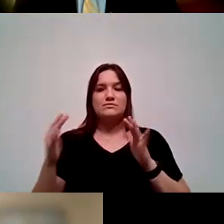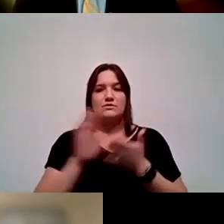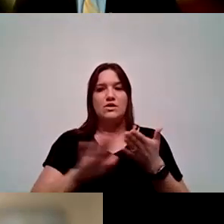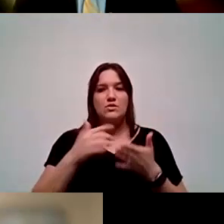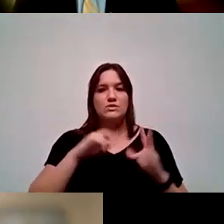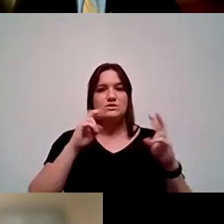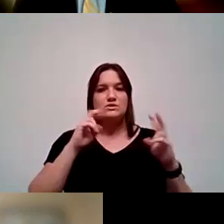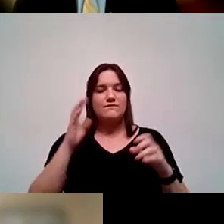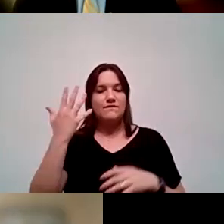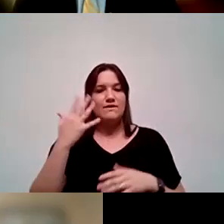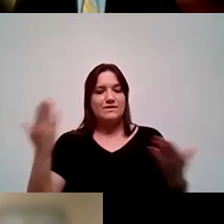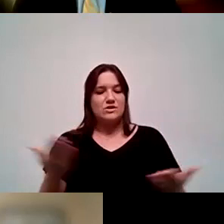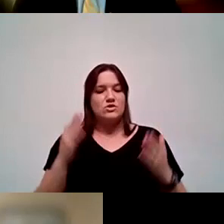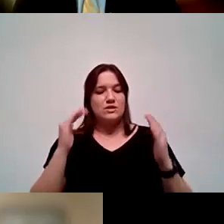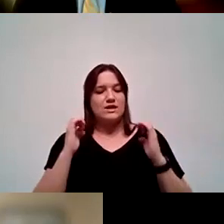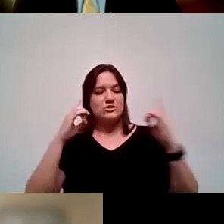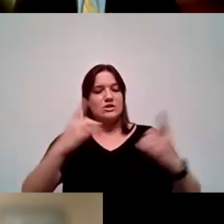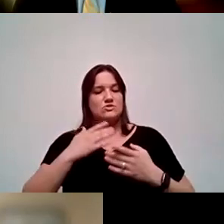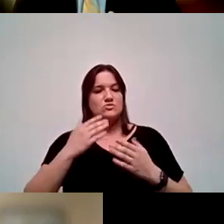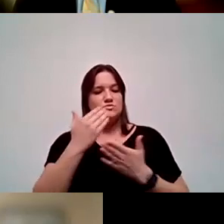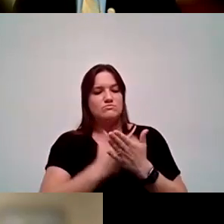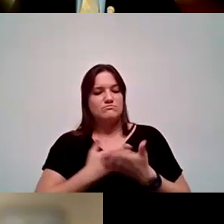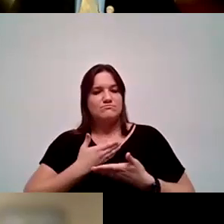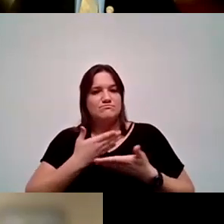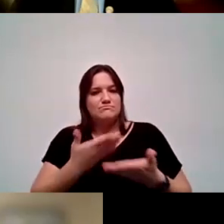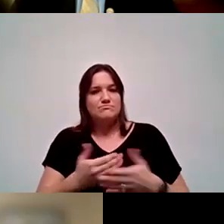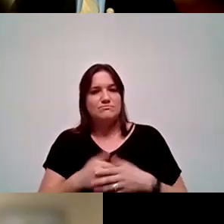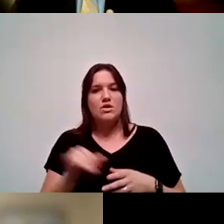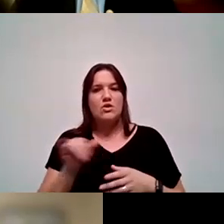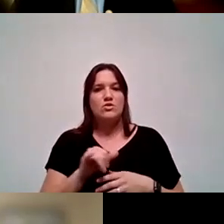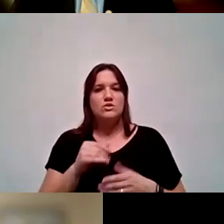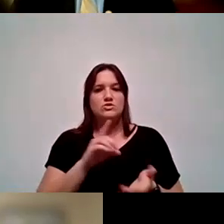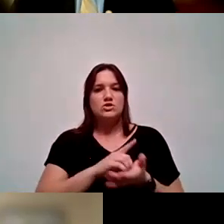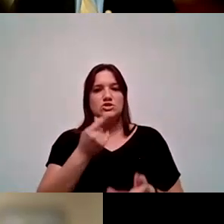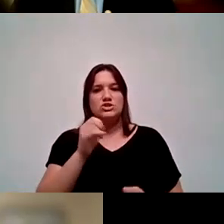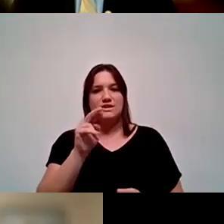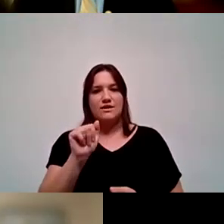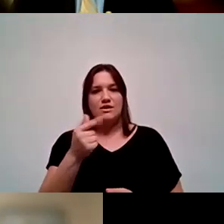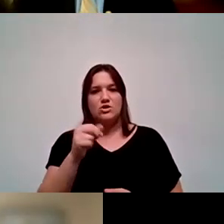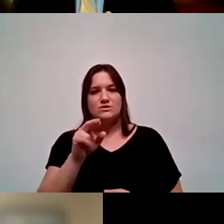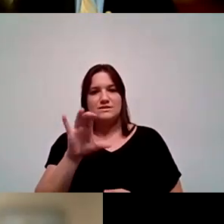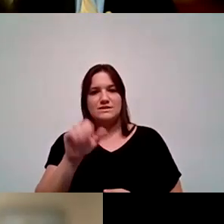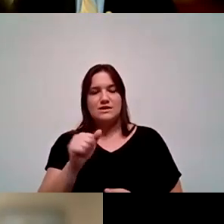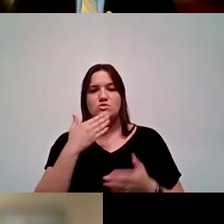are here to provide educational resources and encourage you to look up Dr. Gina Garcia, who is a great resource for all things